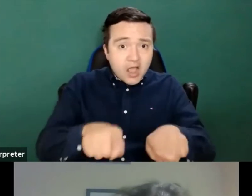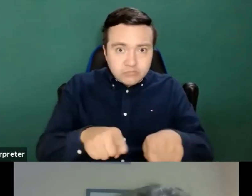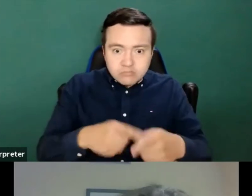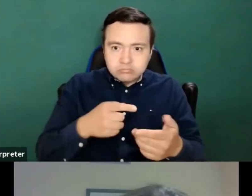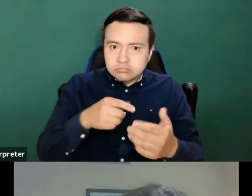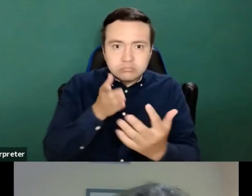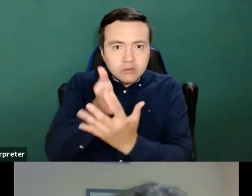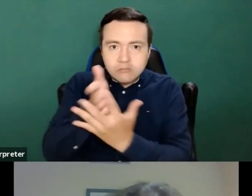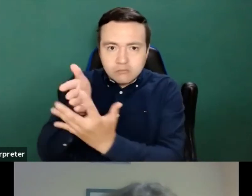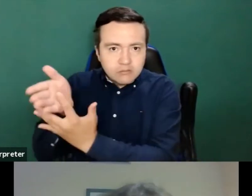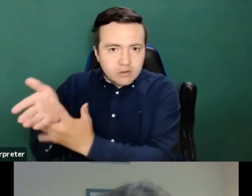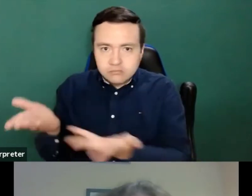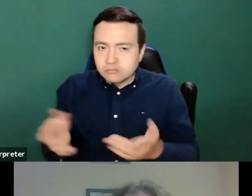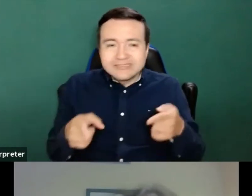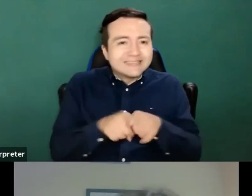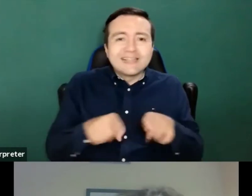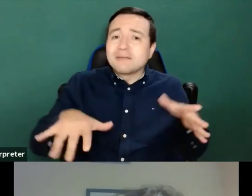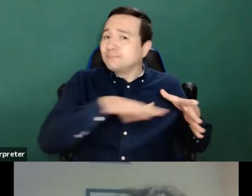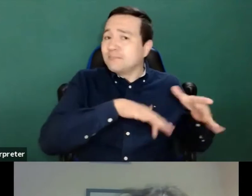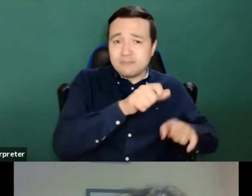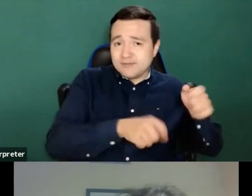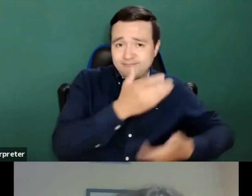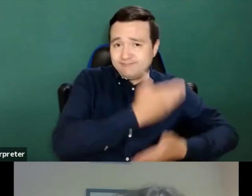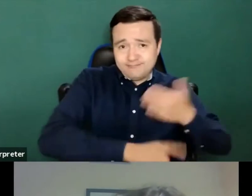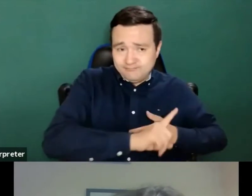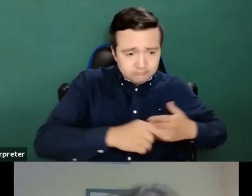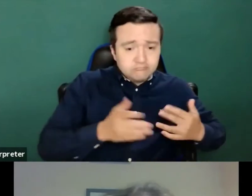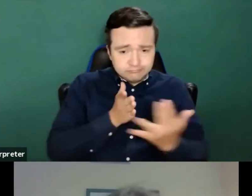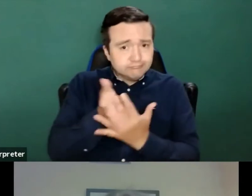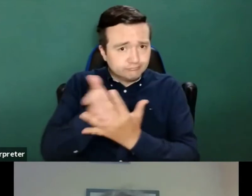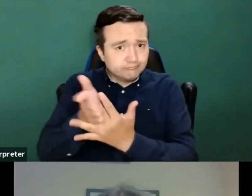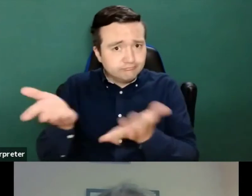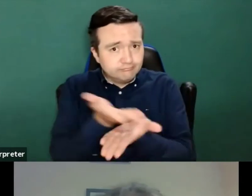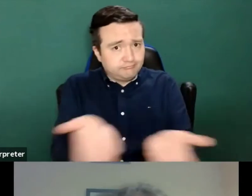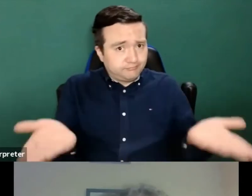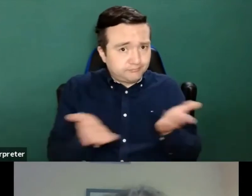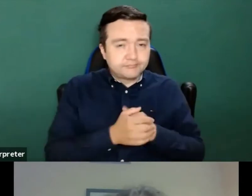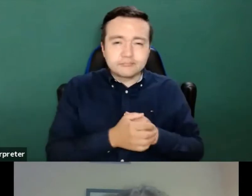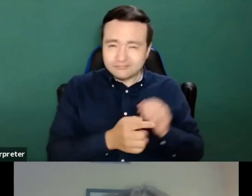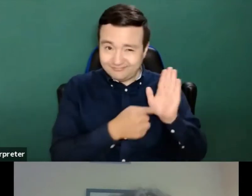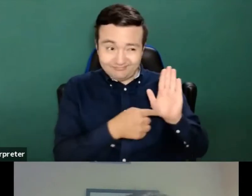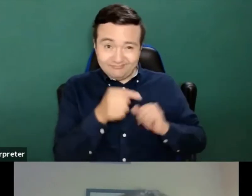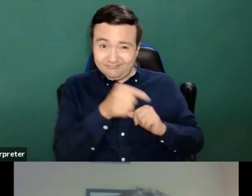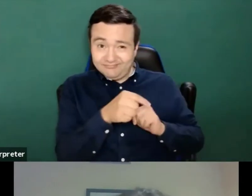The example shows always as well that the battle